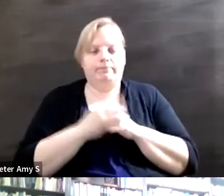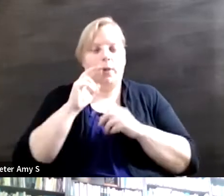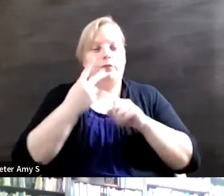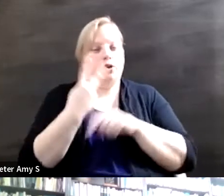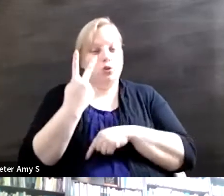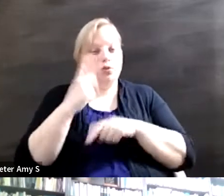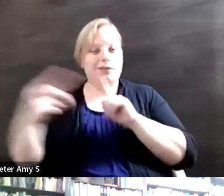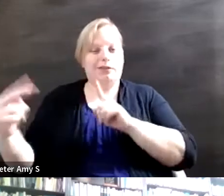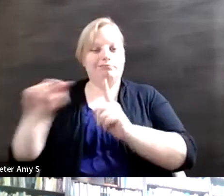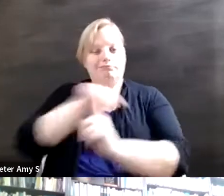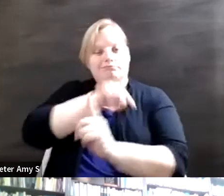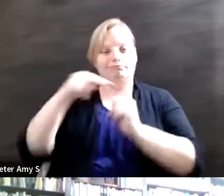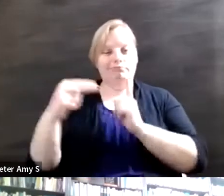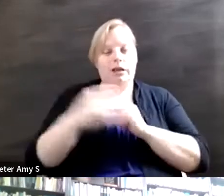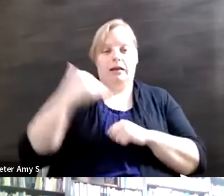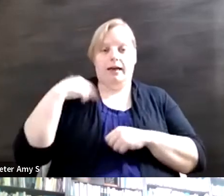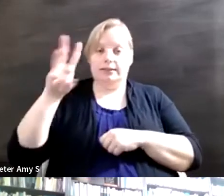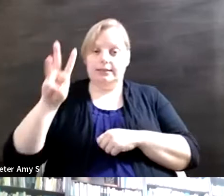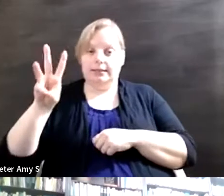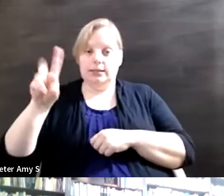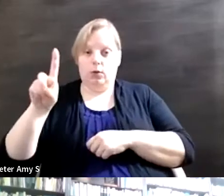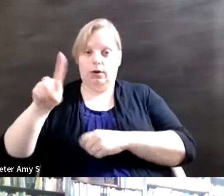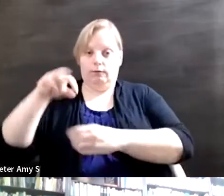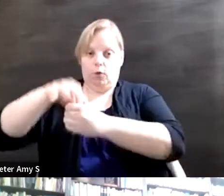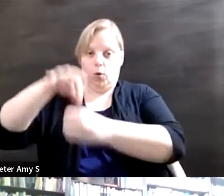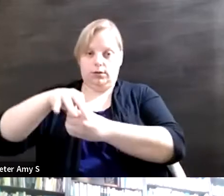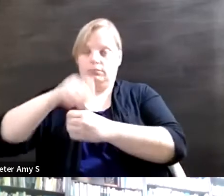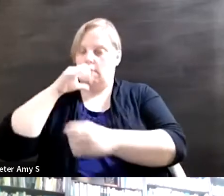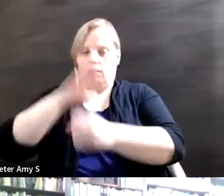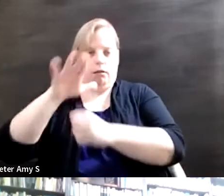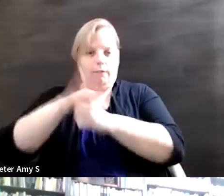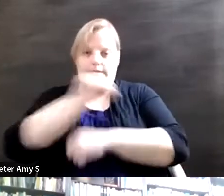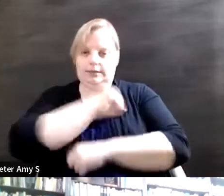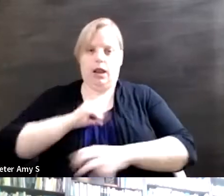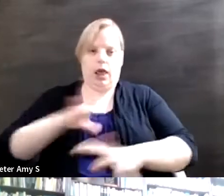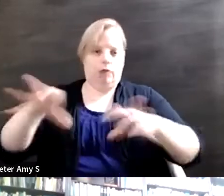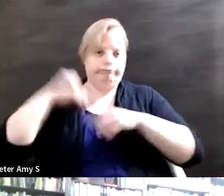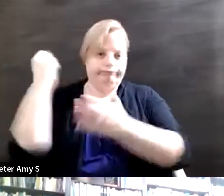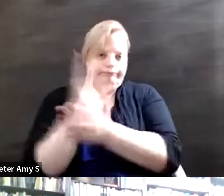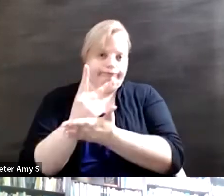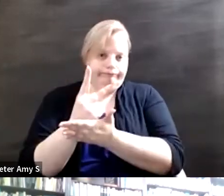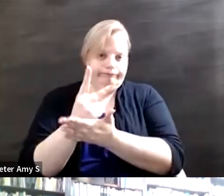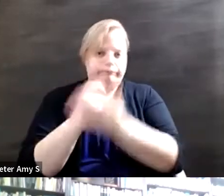there were 61 votes which was insufficient to get Senate ratification but that was much better than